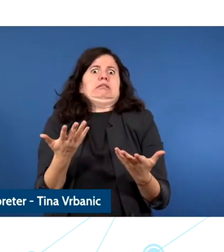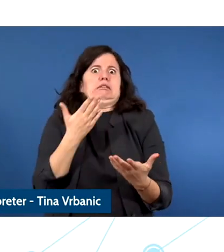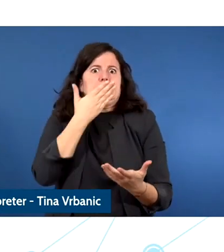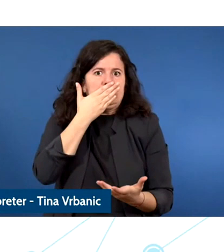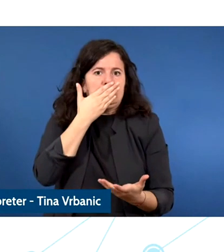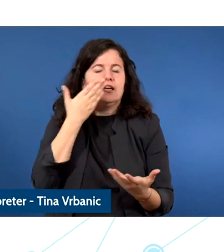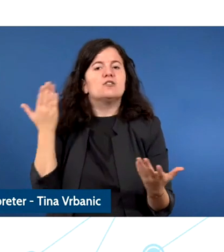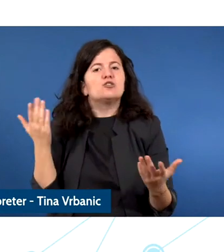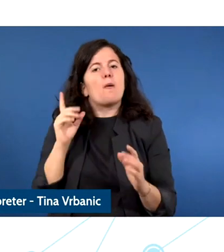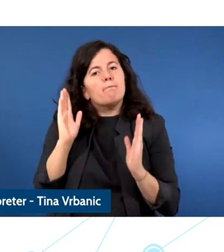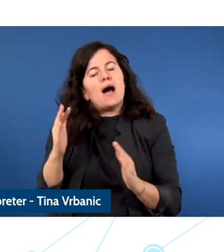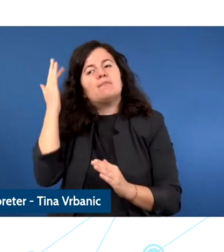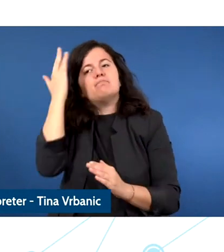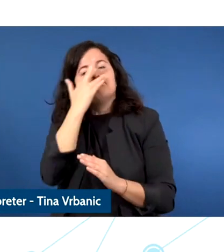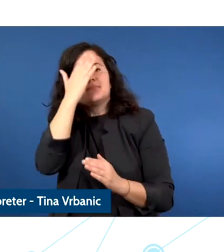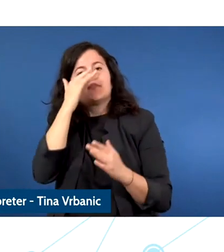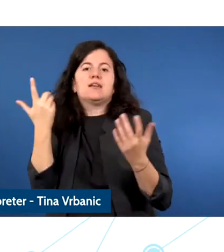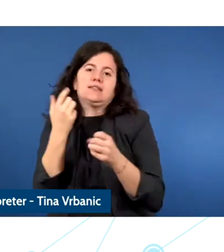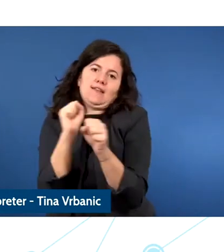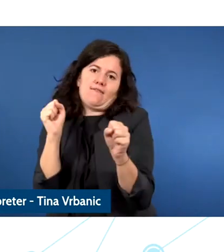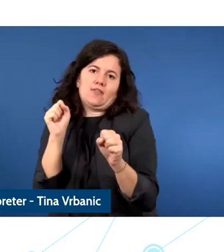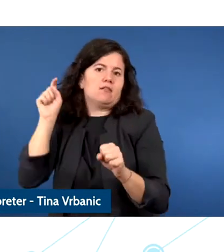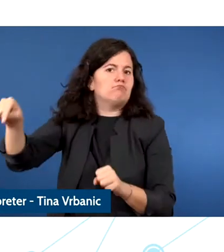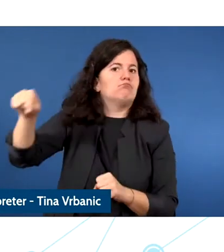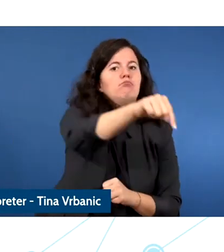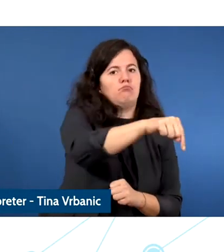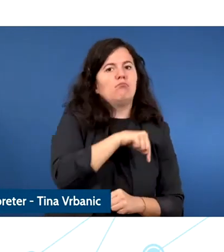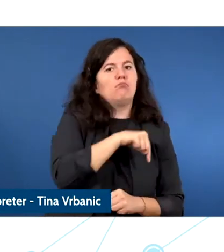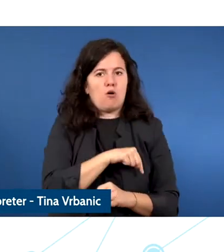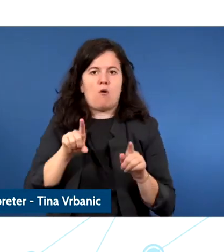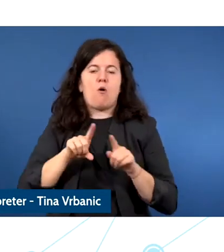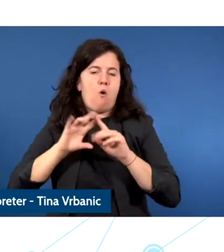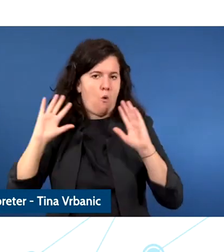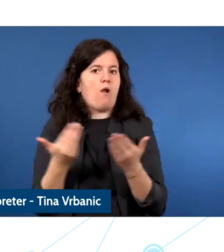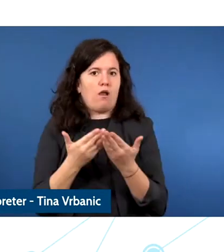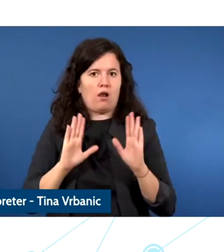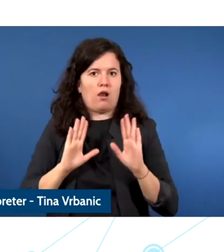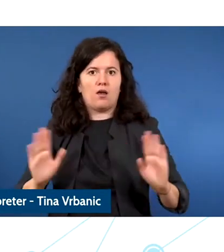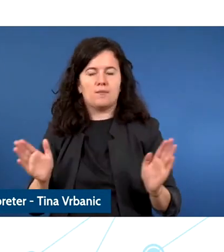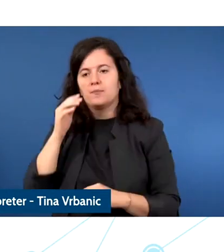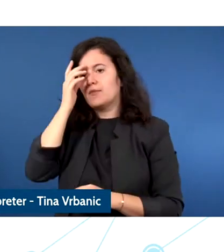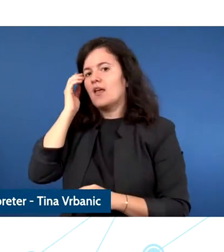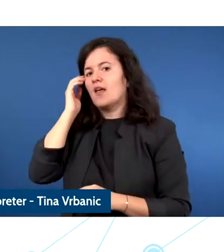And my second point and I'll not be able to address all of them but my second point is